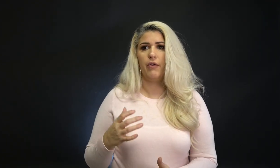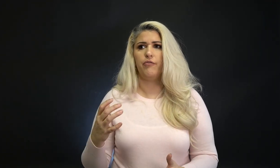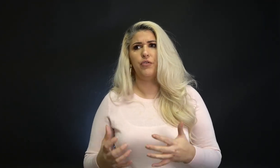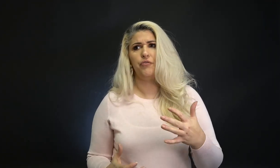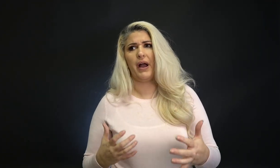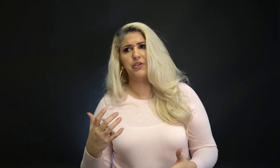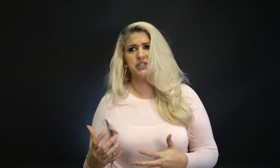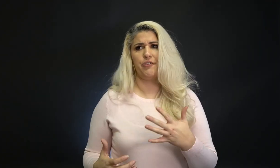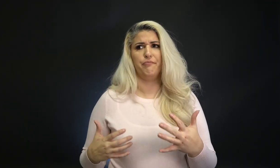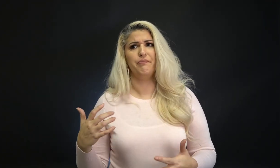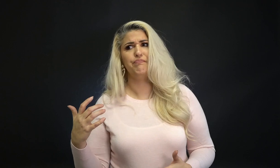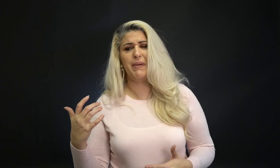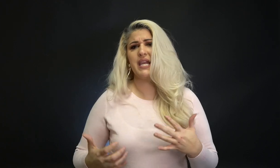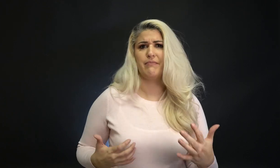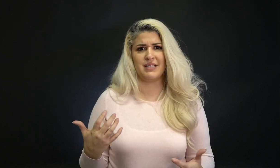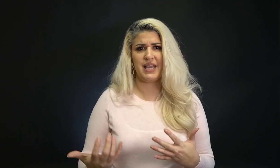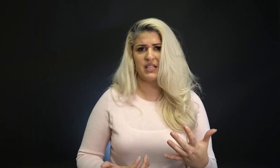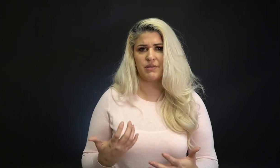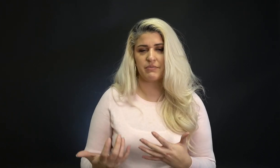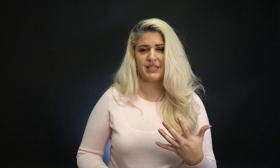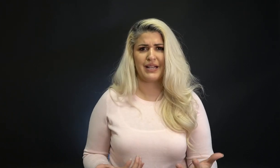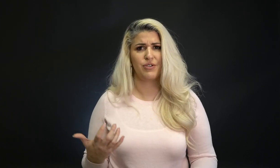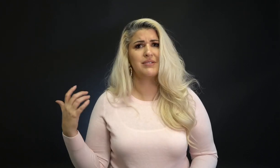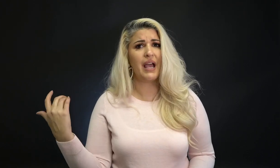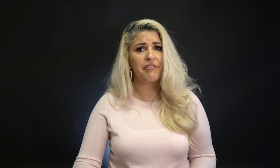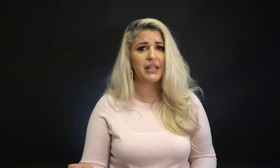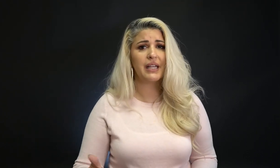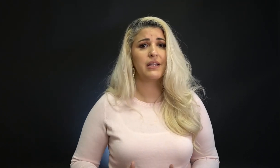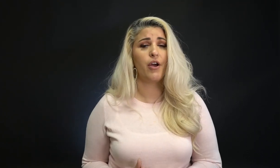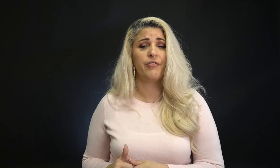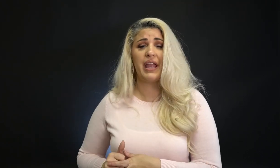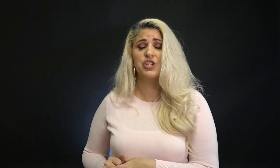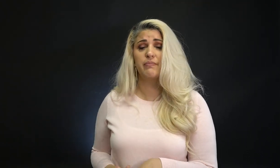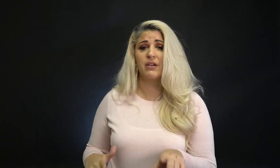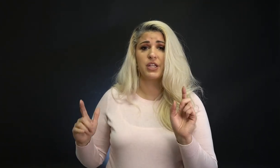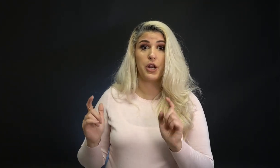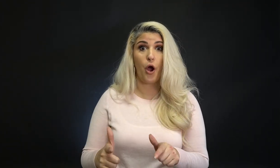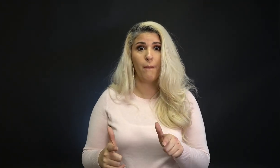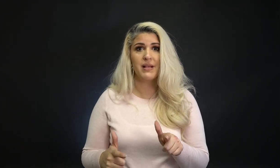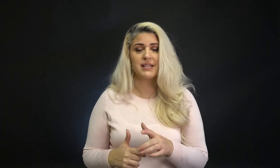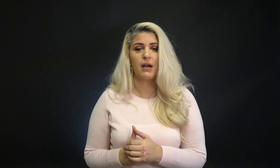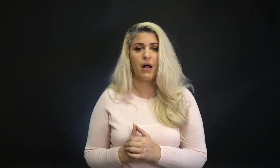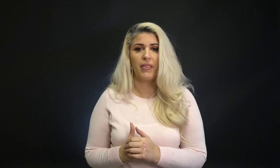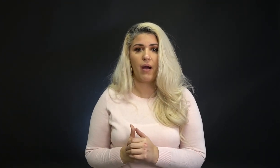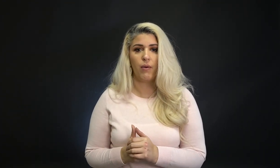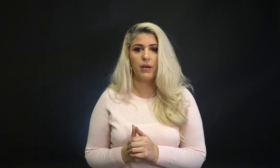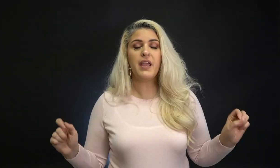if you find yourself making mistakes with some signs. So definitely hit the notification bell so you don't miss out on that one.